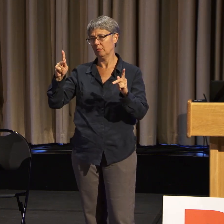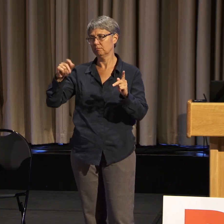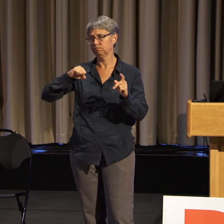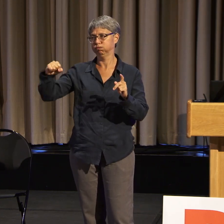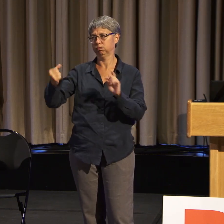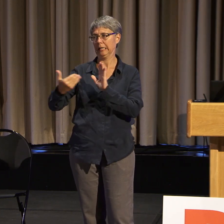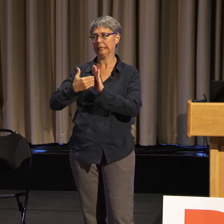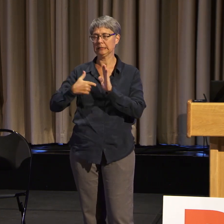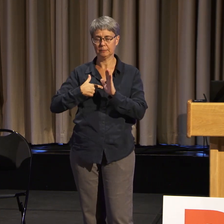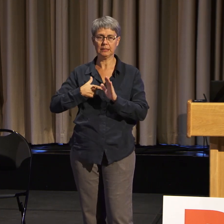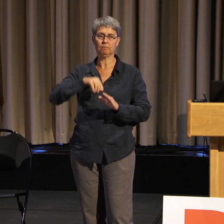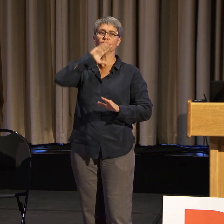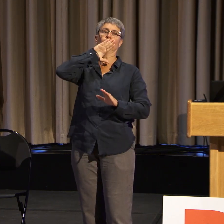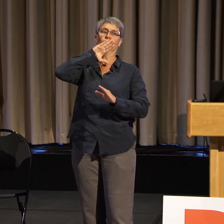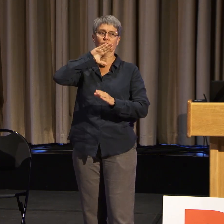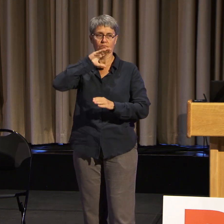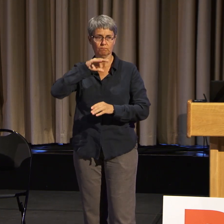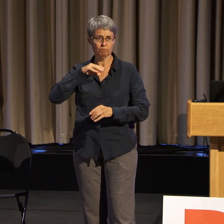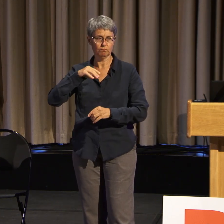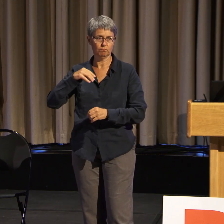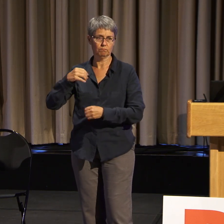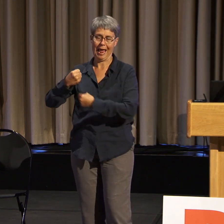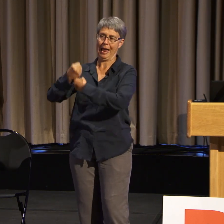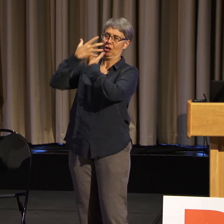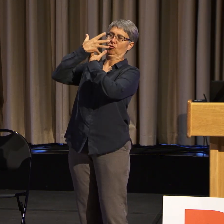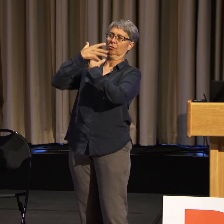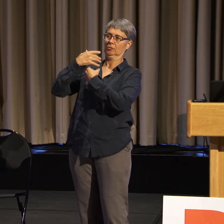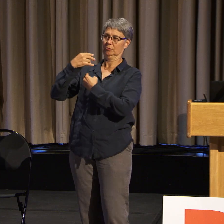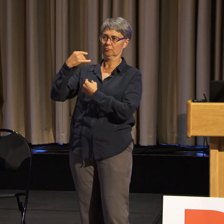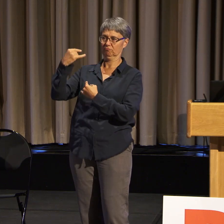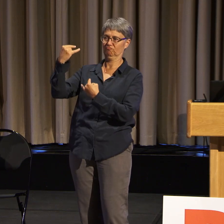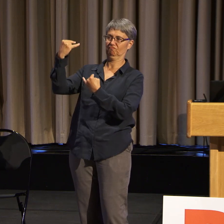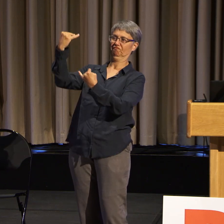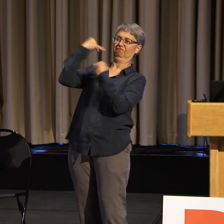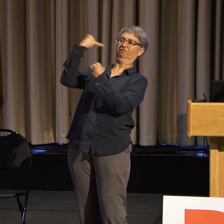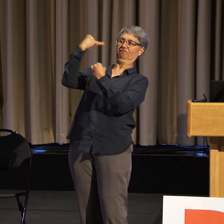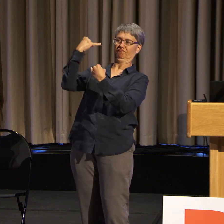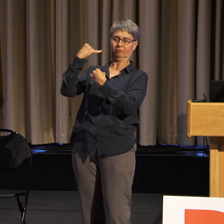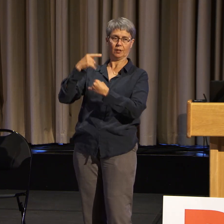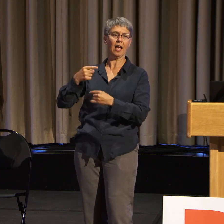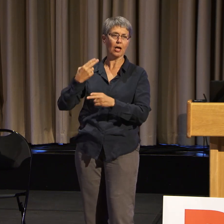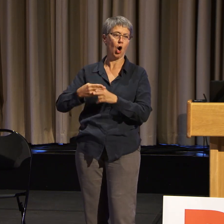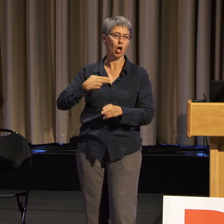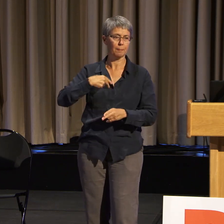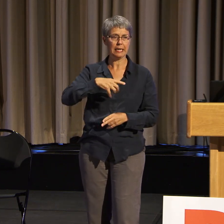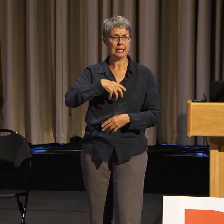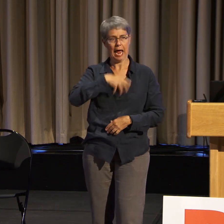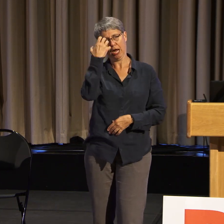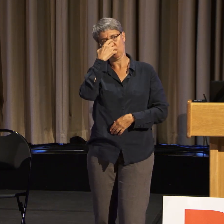There was some ridicule. I got the nickname angry black woman.